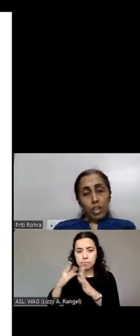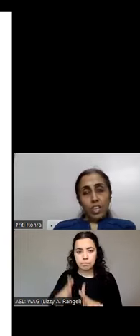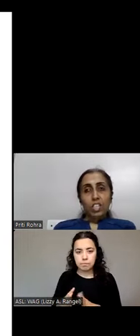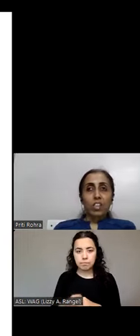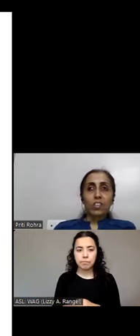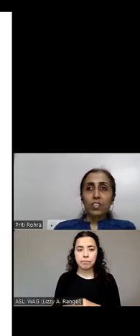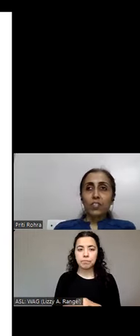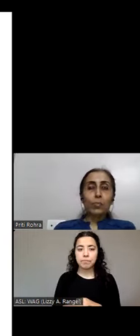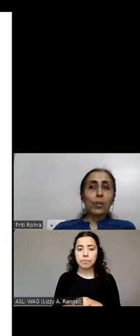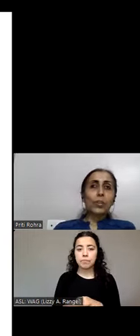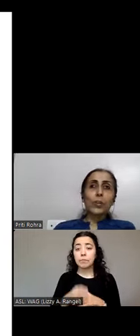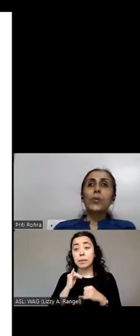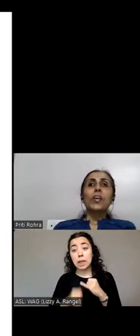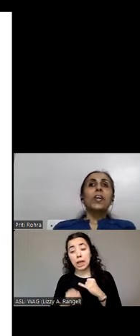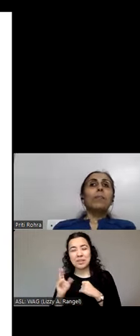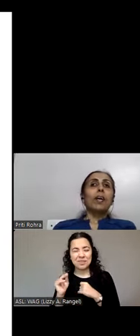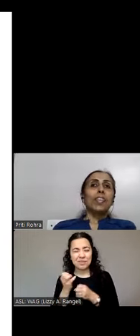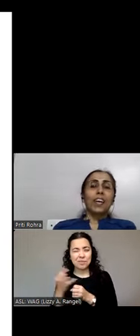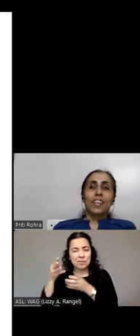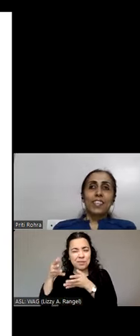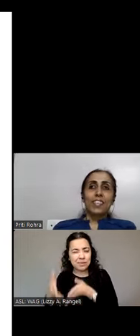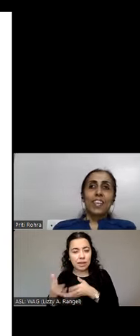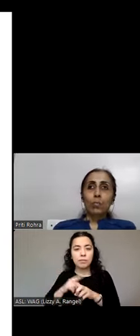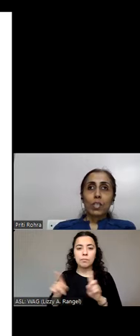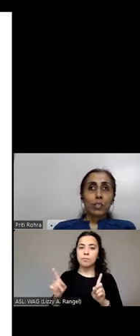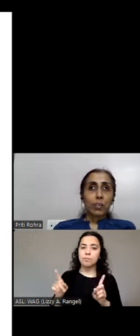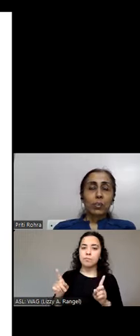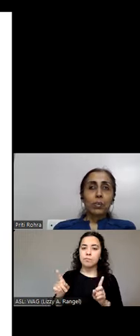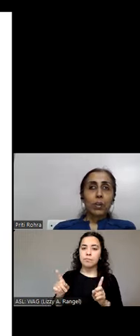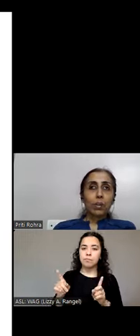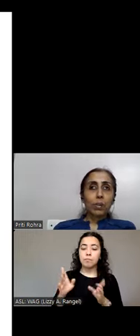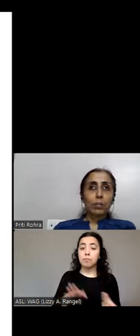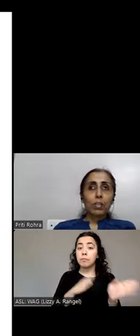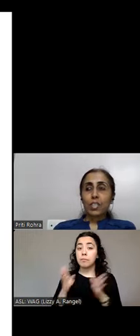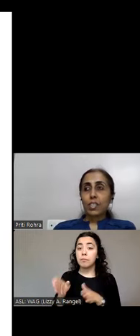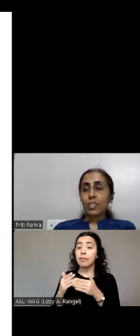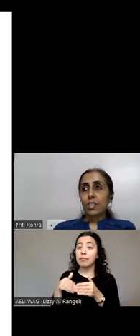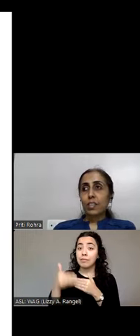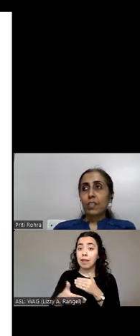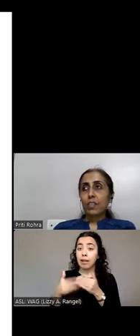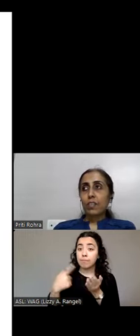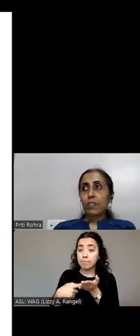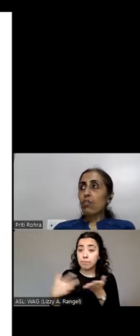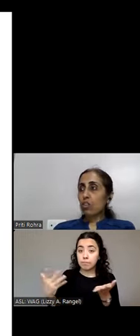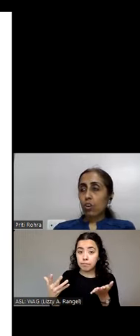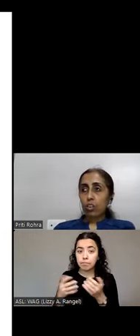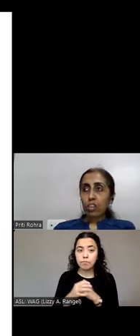last, a few more to go. But yeah the next one that we are going to talk about is focus order and